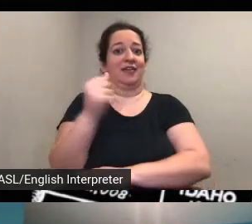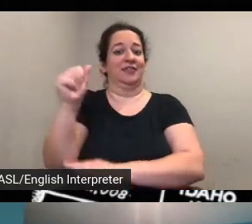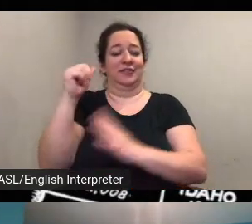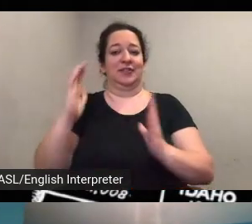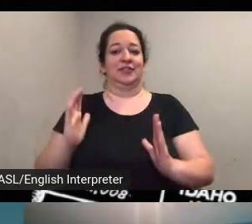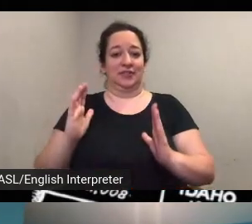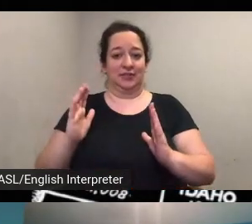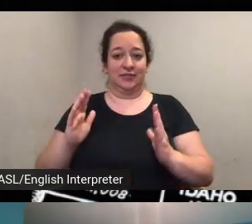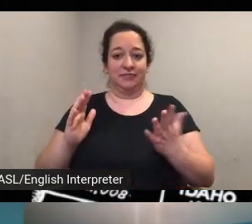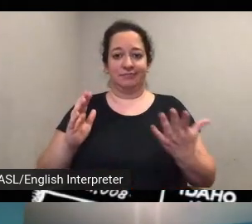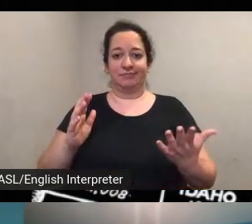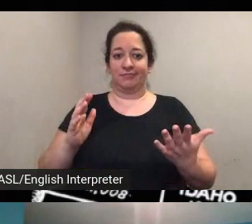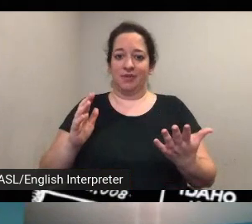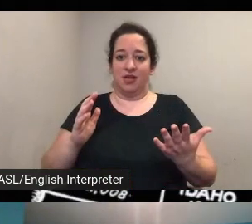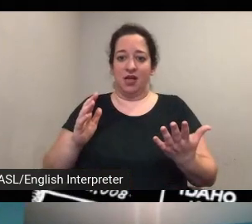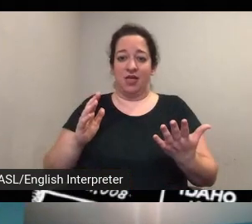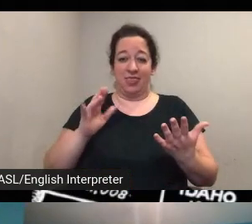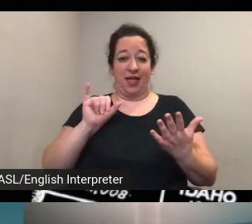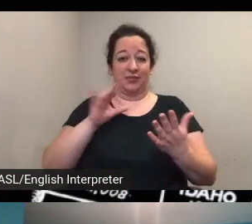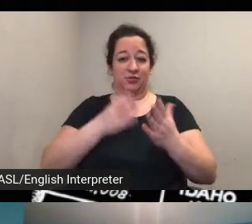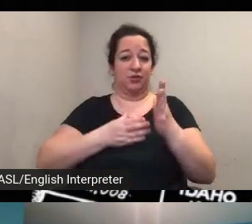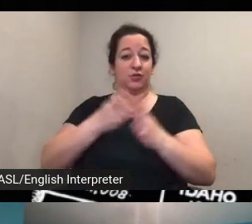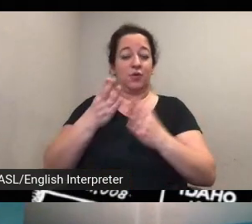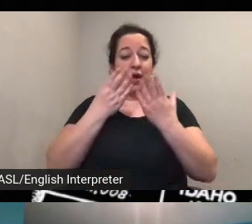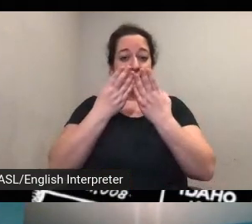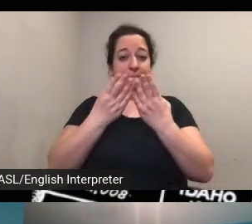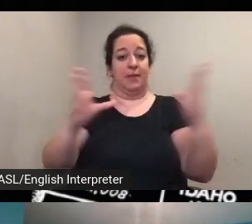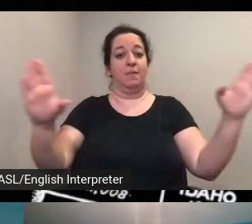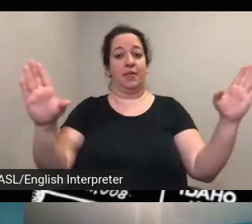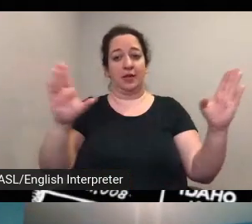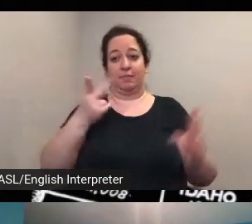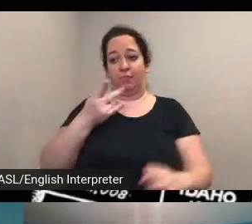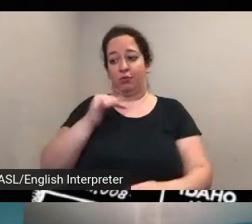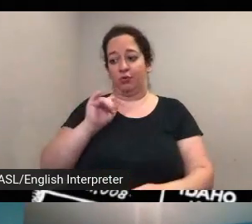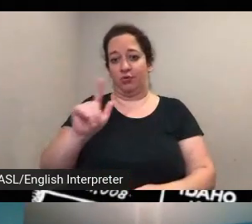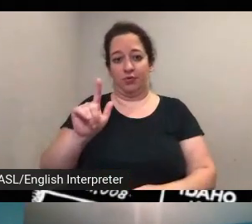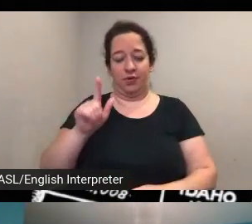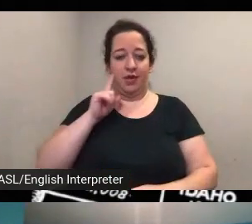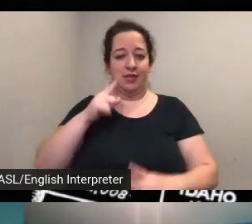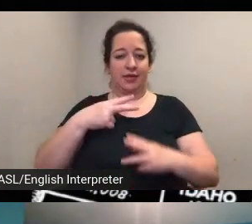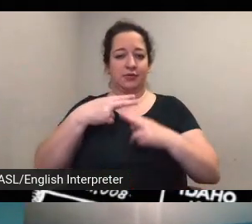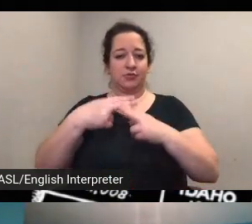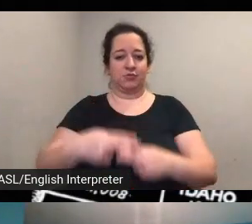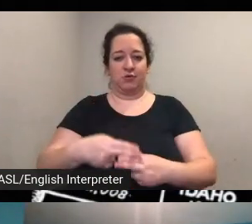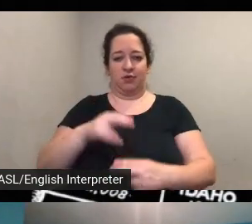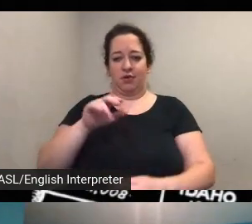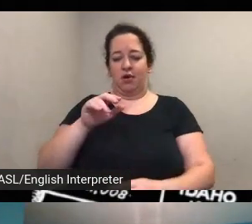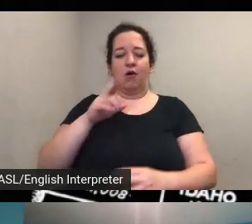uh on the on a publisher called alexander street and uh